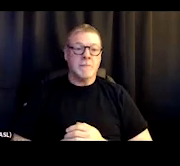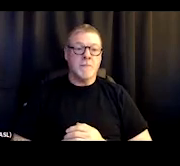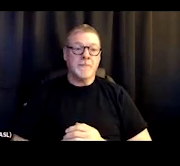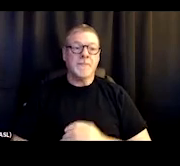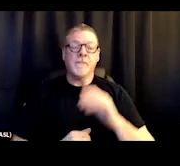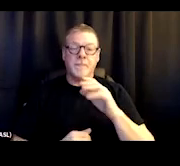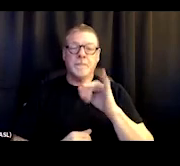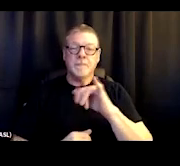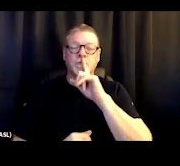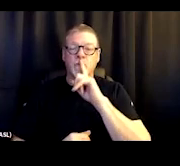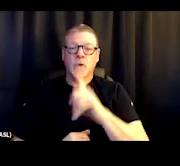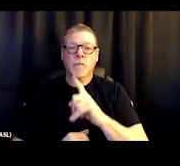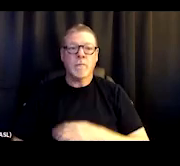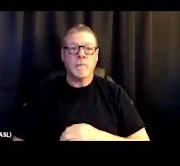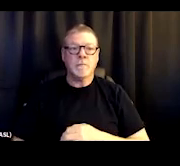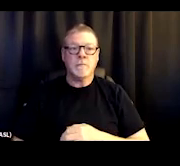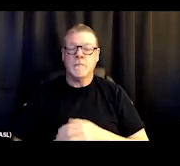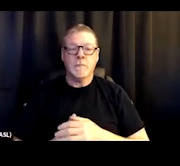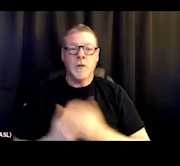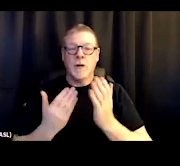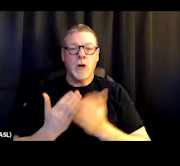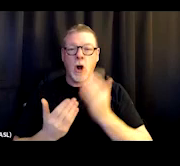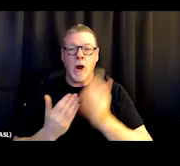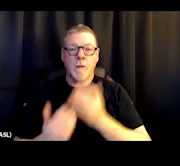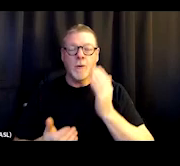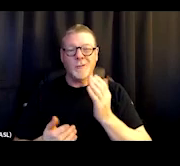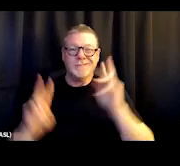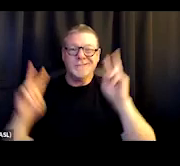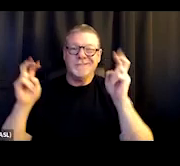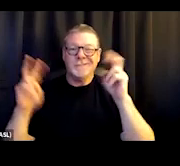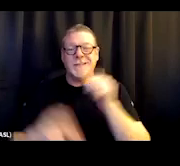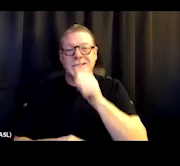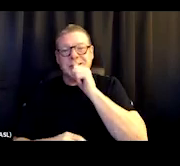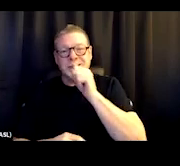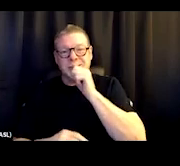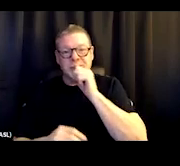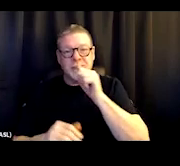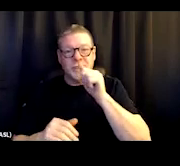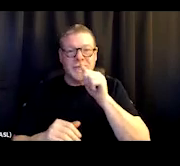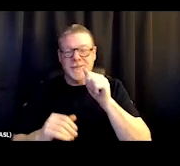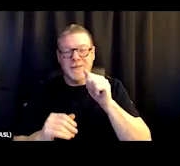has really, you know, almost been a secret sauce for us, you know, to assist people in that transition,